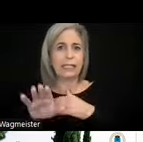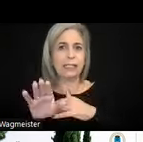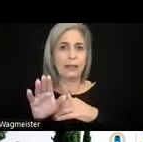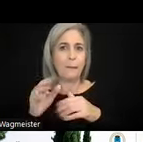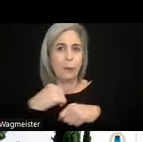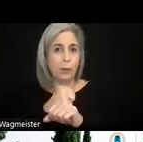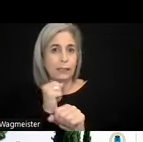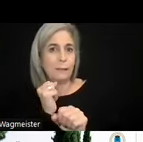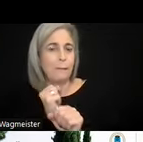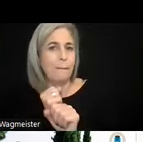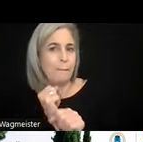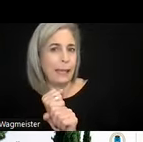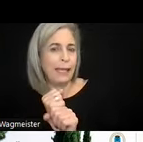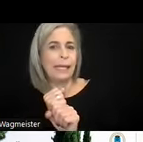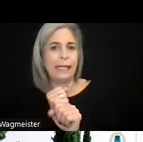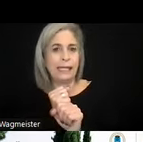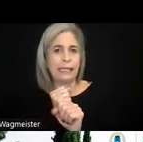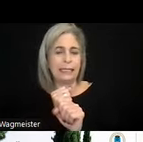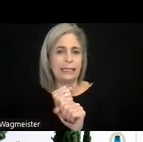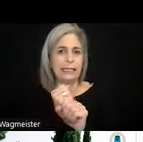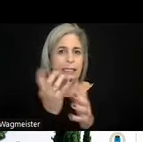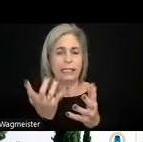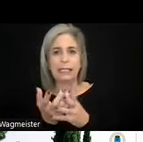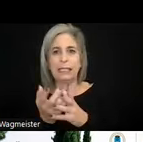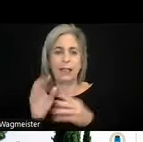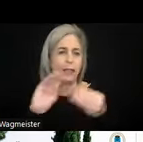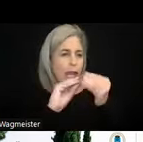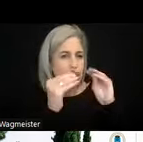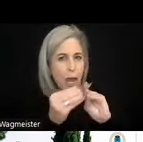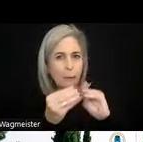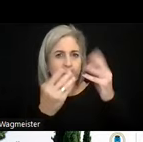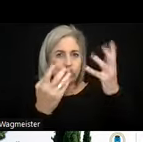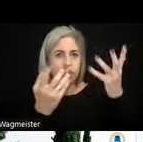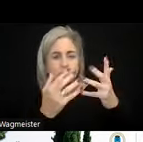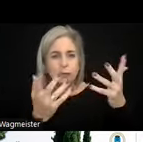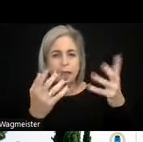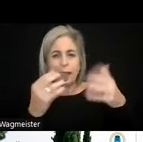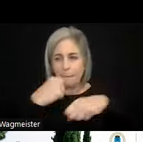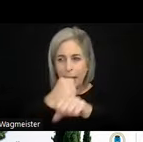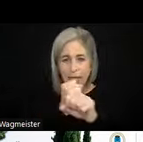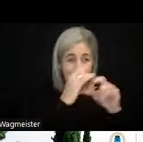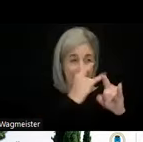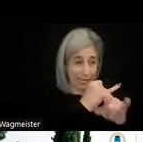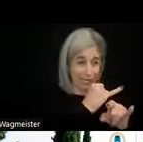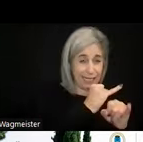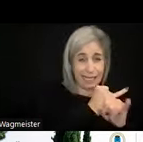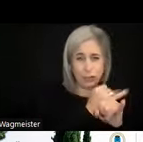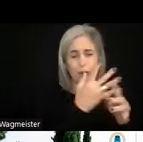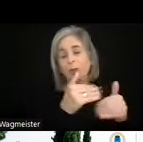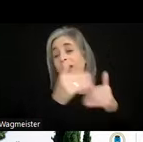have the numbering based on consecutive numbers. It was the next number. I have no idea why. It